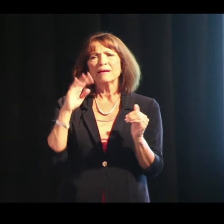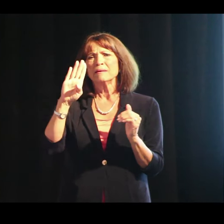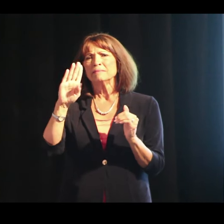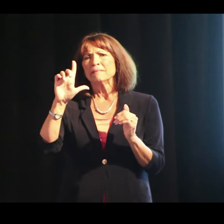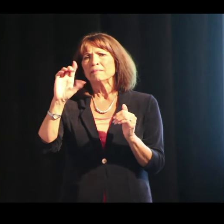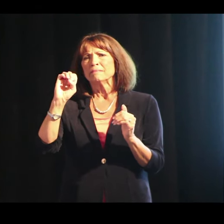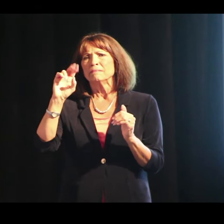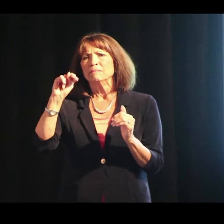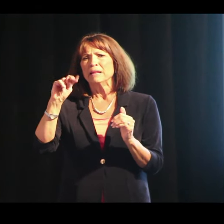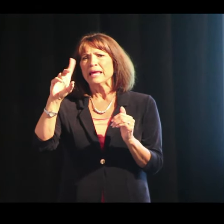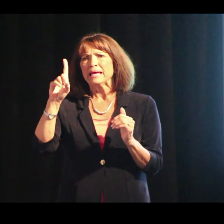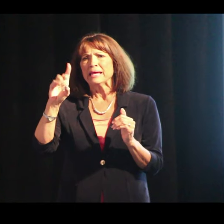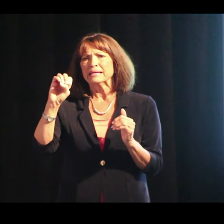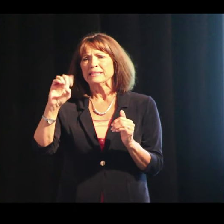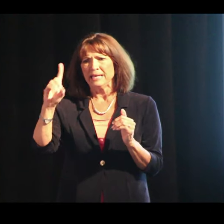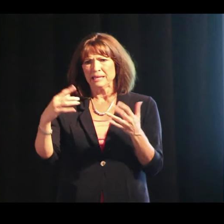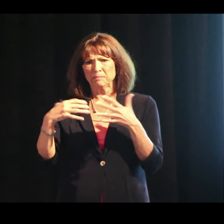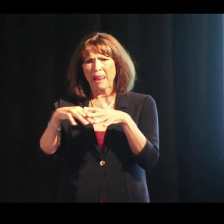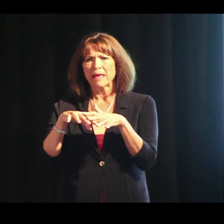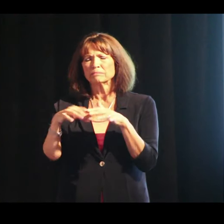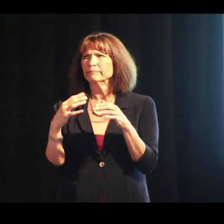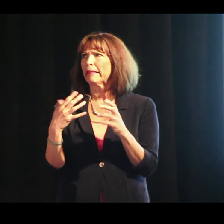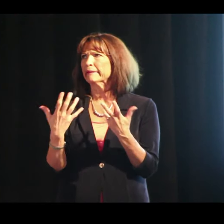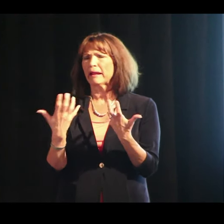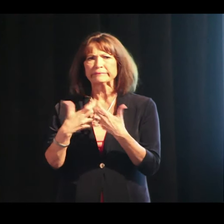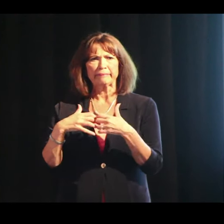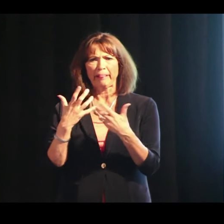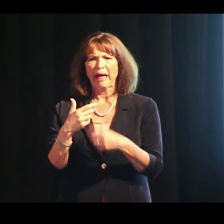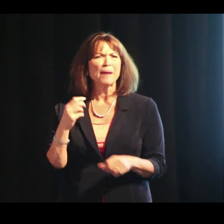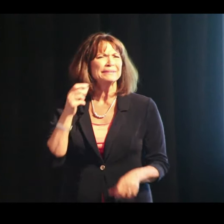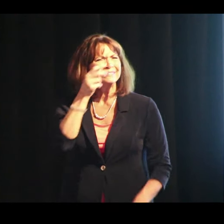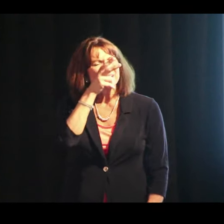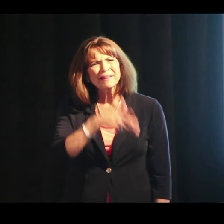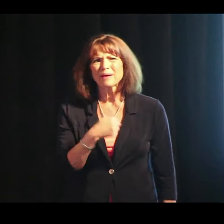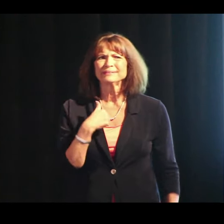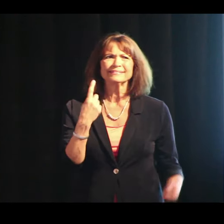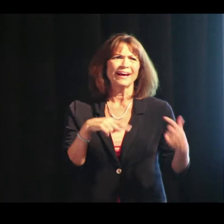the teachers had -- blended, I don’t know what sign. I’m a lousy signer.